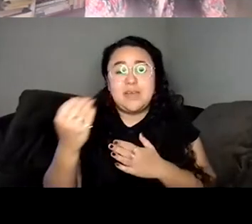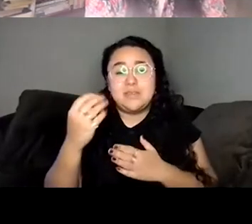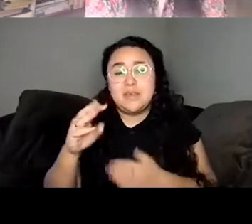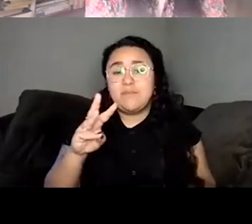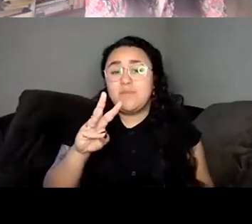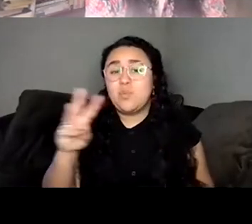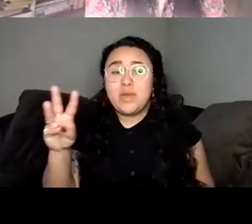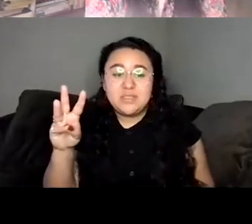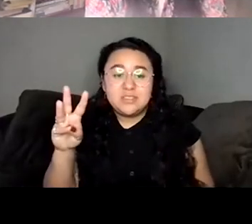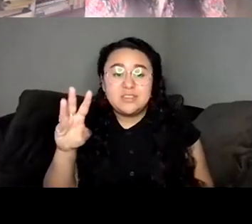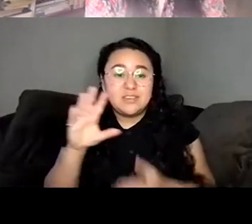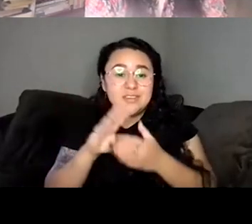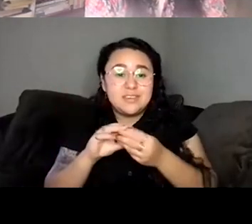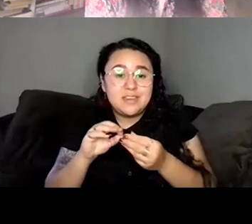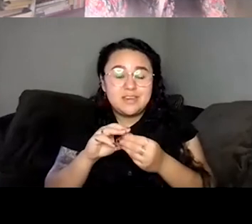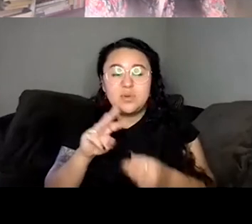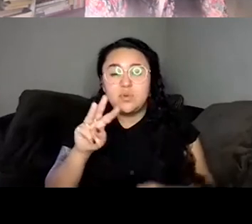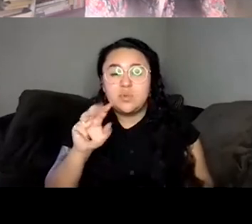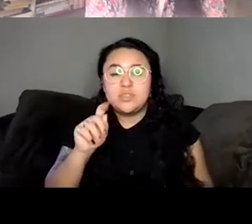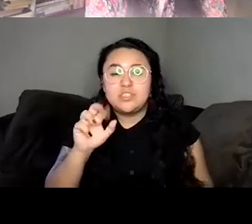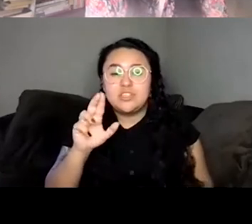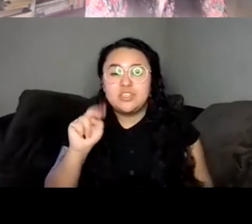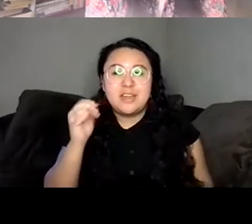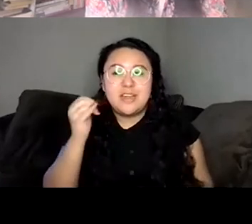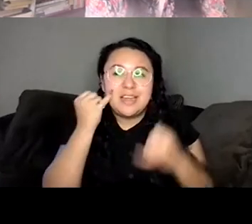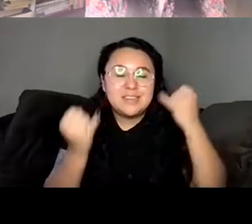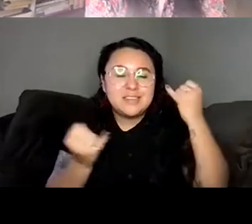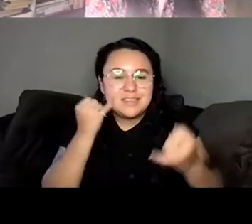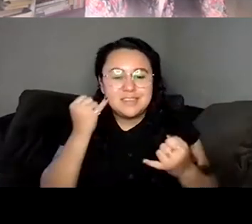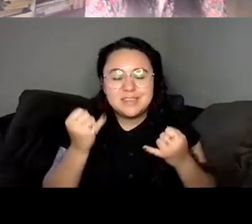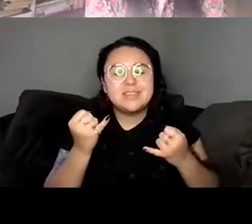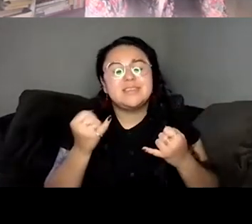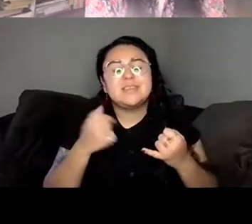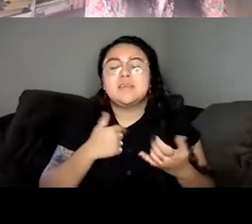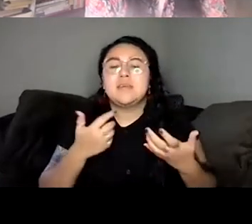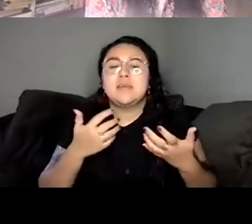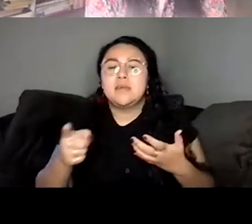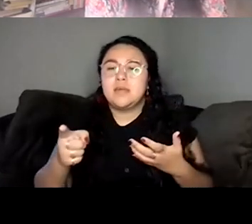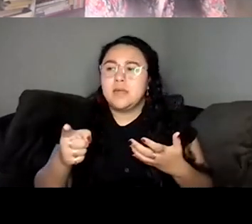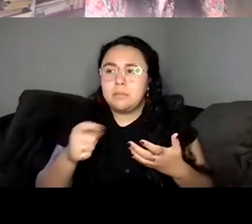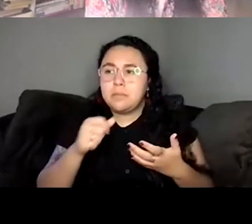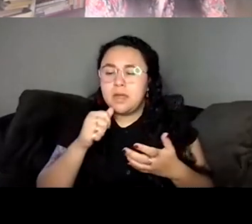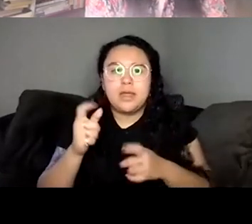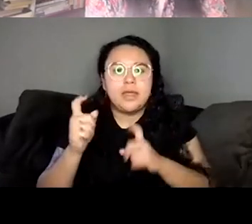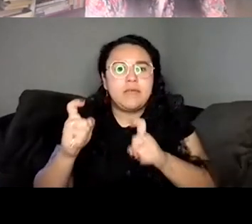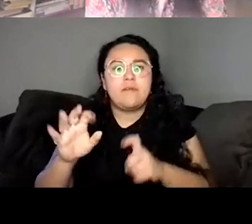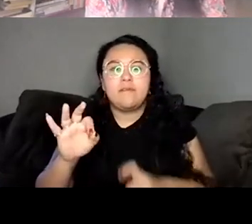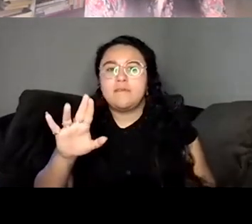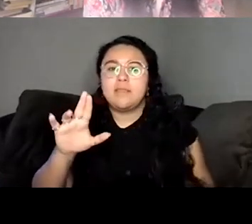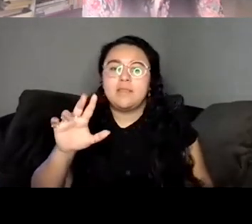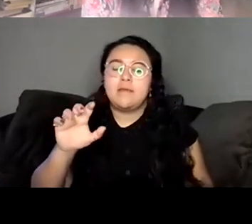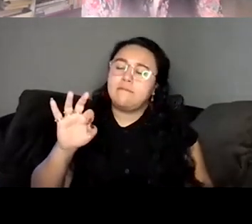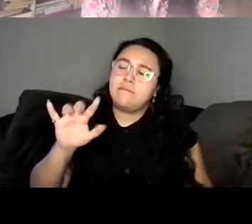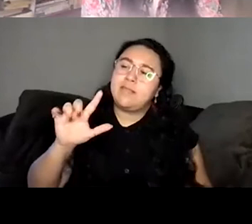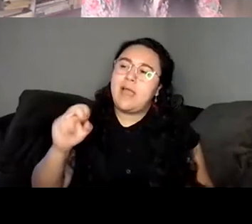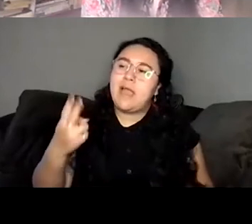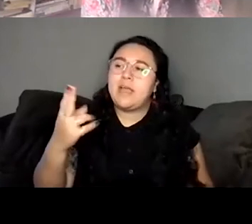in to giving her some flashy plot arc was because I felt like she didn't need to have